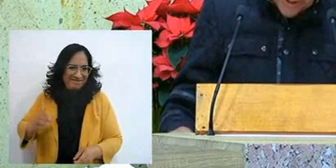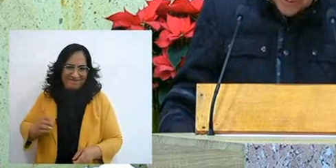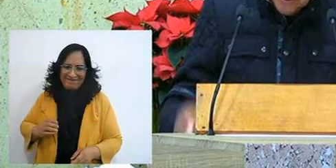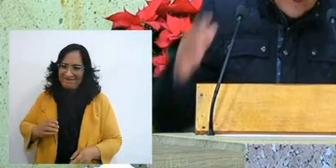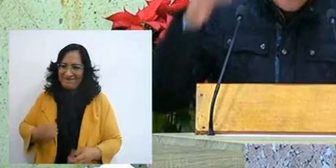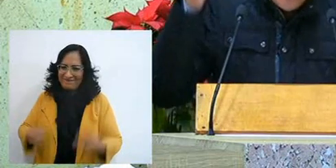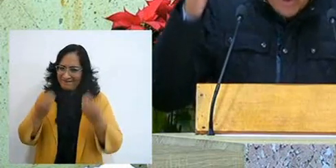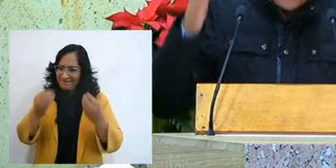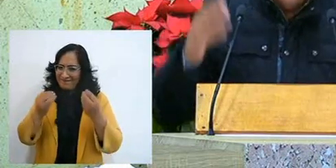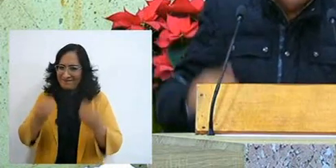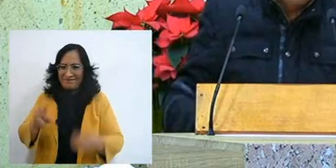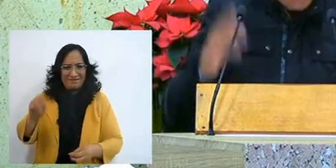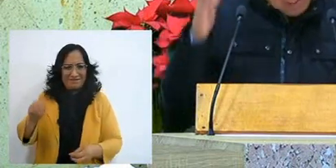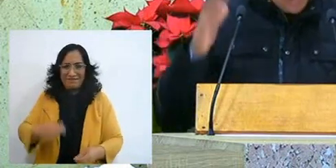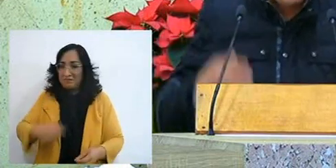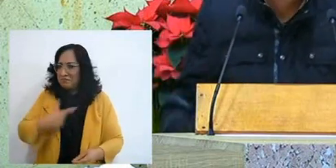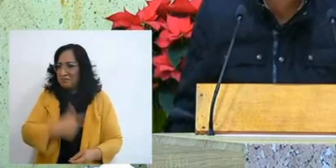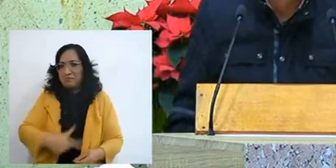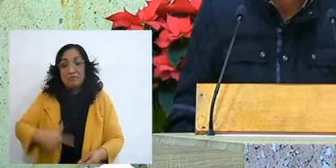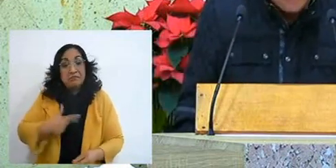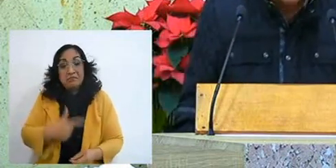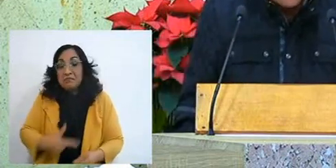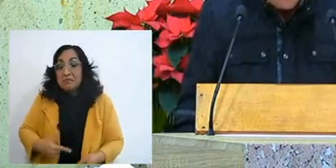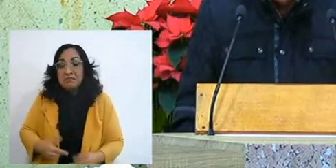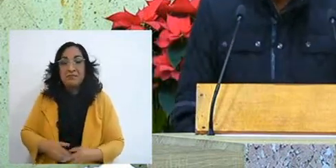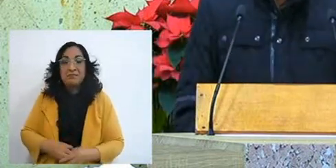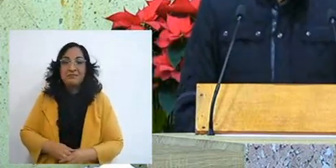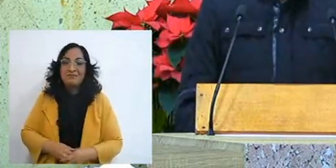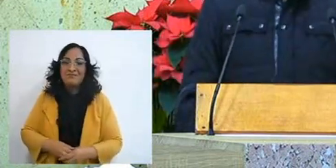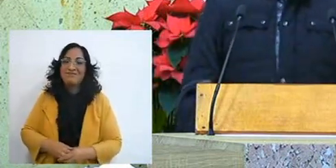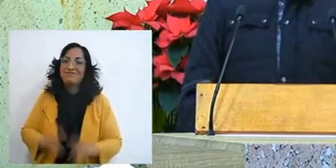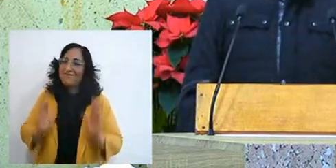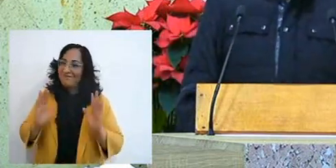Well, I was wrong, eh, but I already asked God for forgiveness,